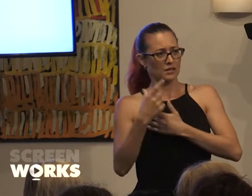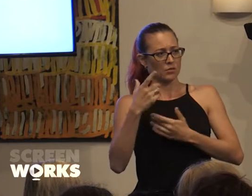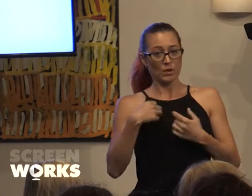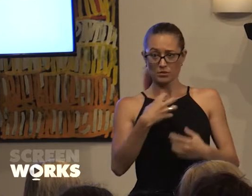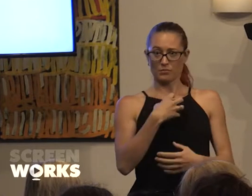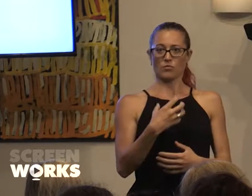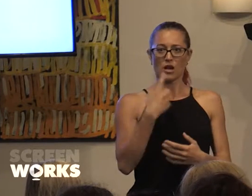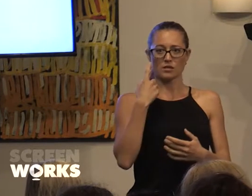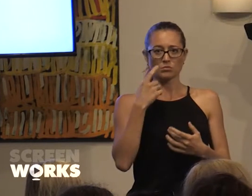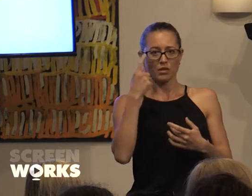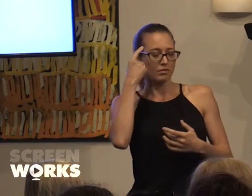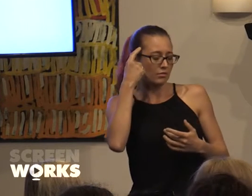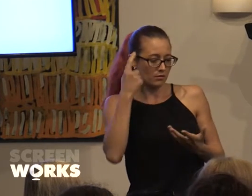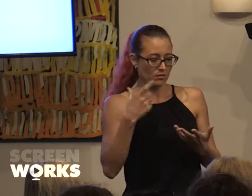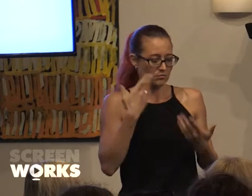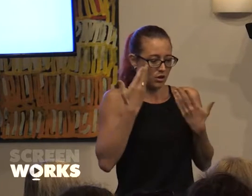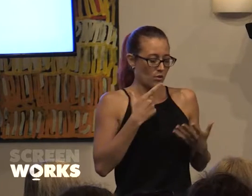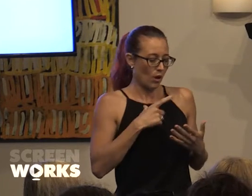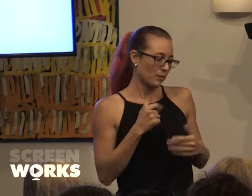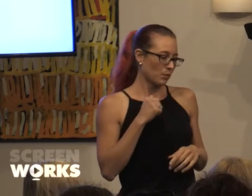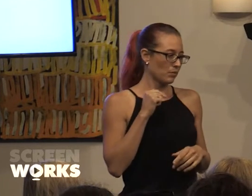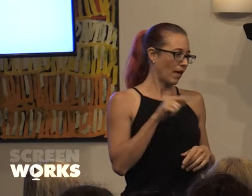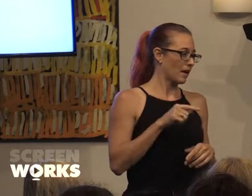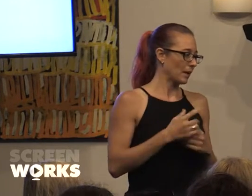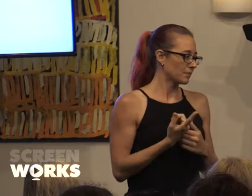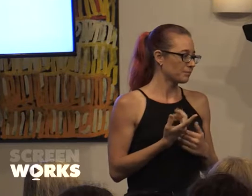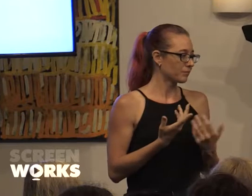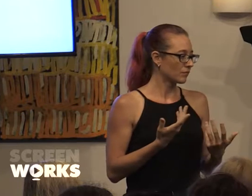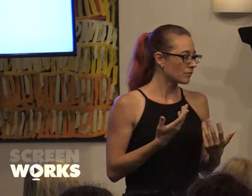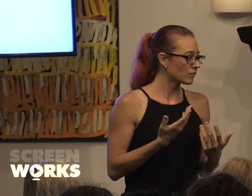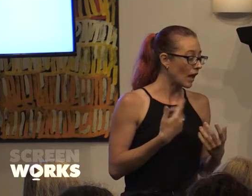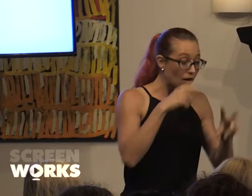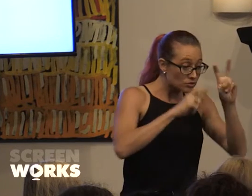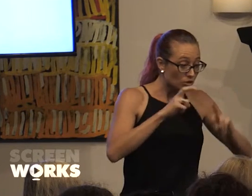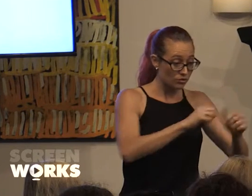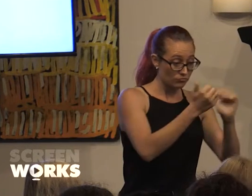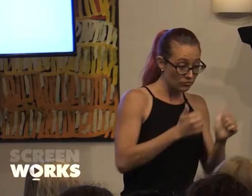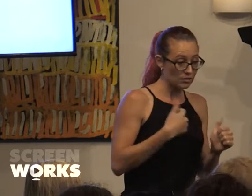about it i'm not sure why we were, to be honest. And then our research got finished and we're thought, oh my god it's true!